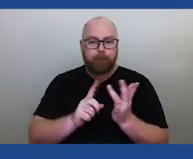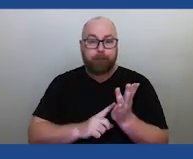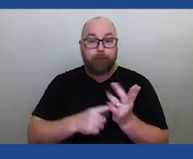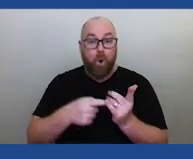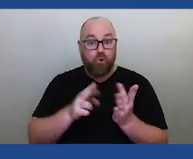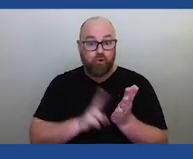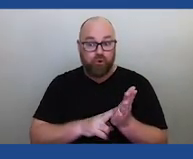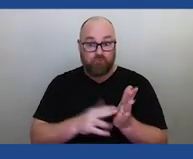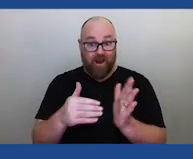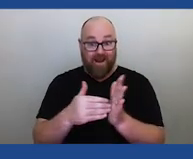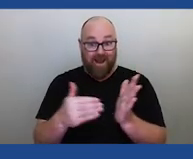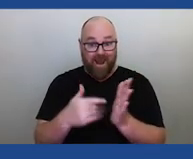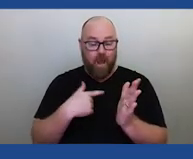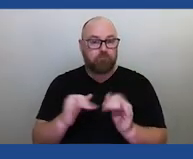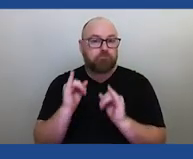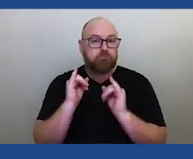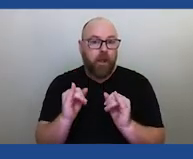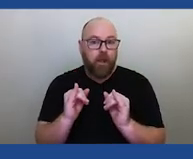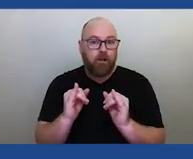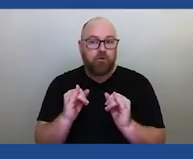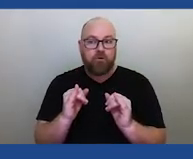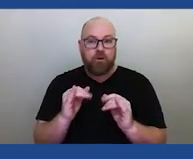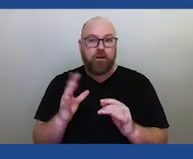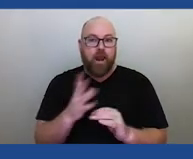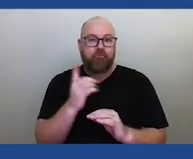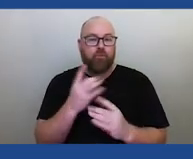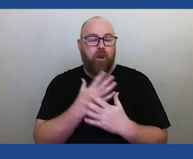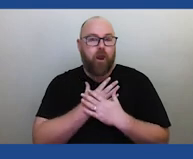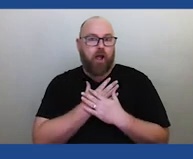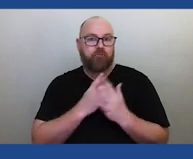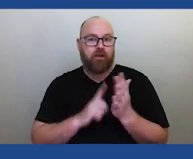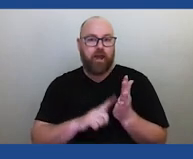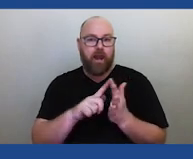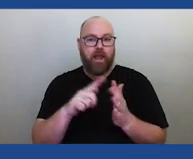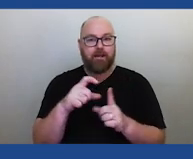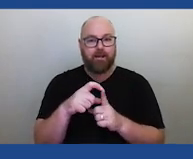because everybody is in love with LED lights. And yes, they are very low energy,